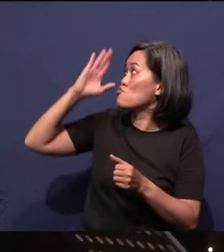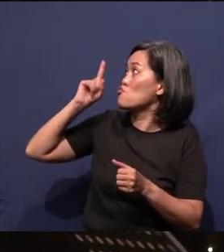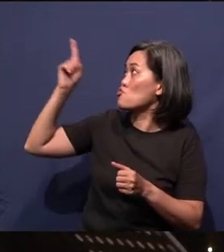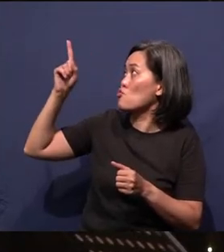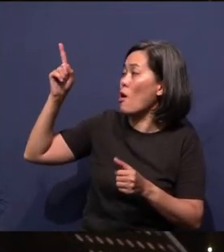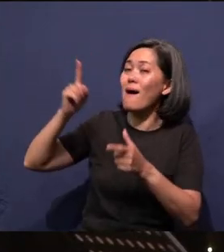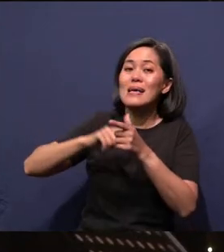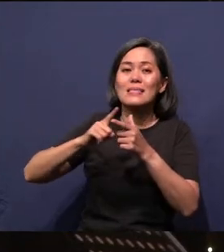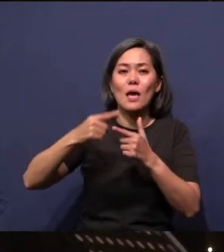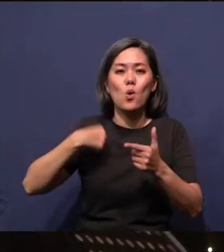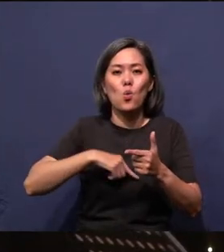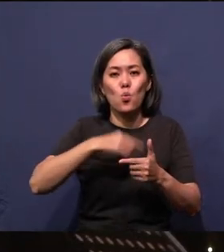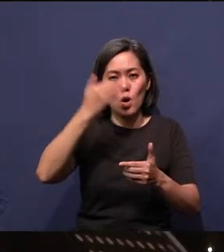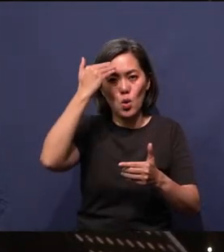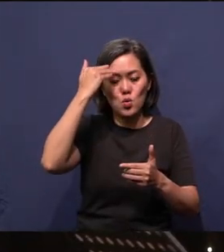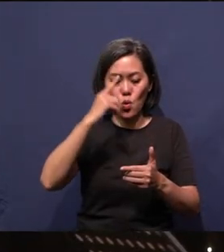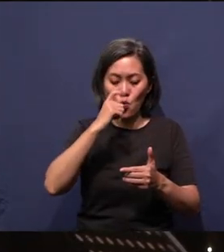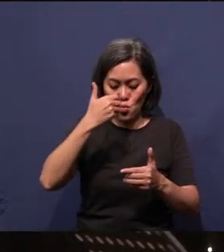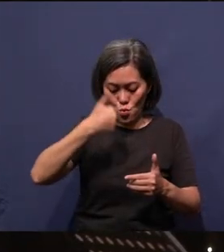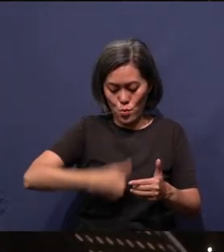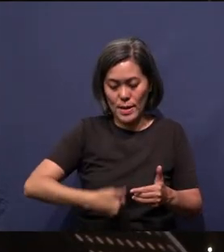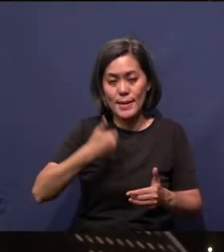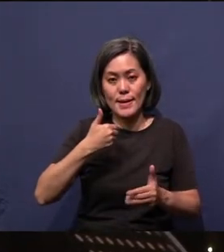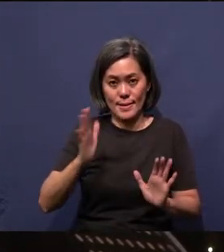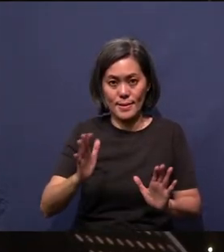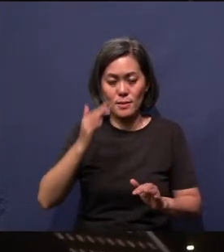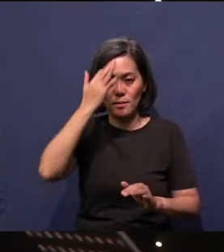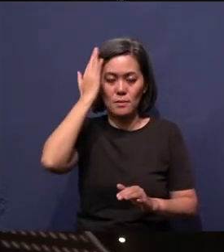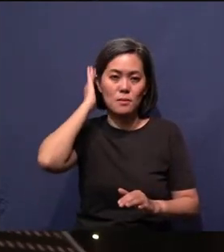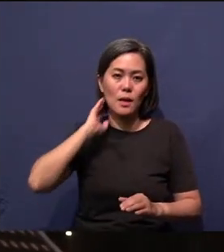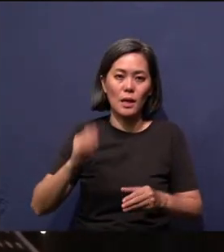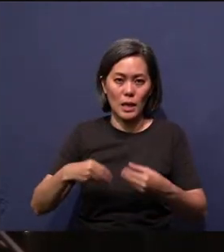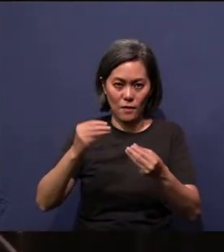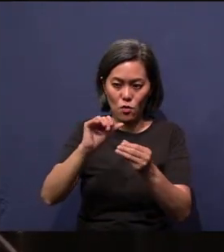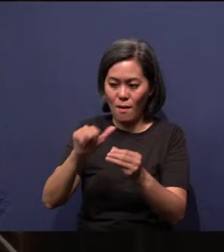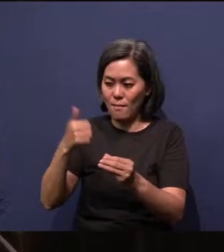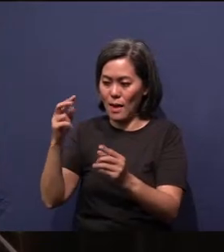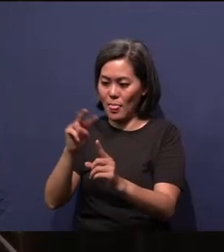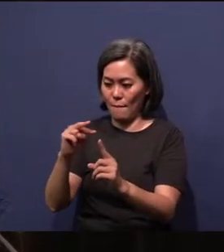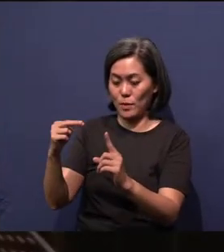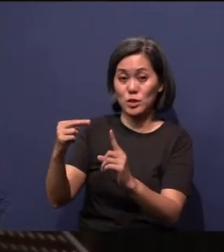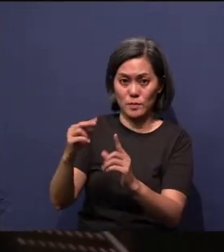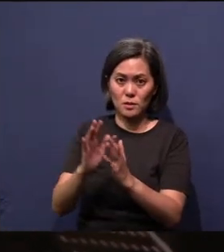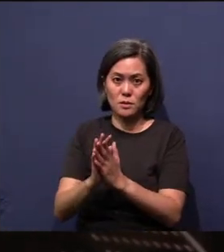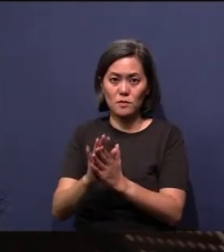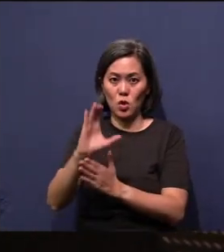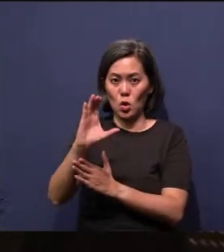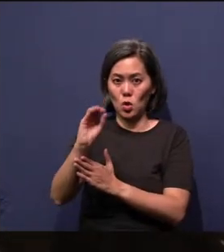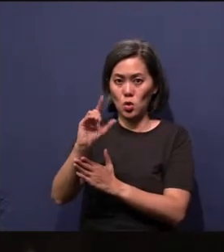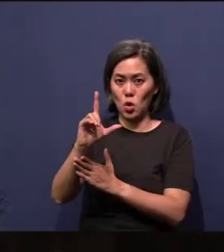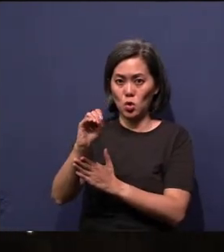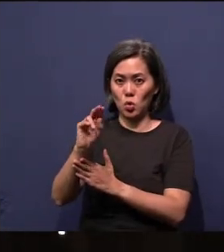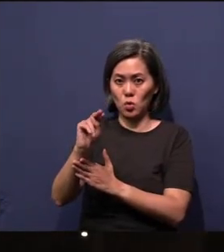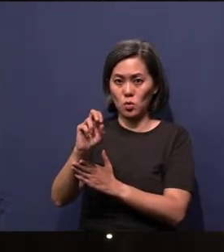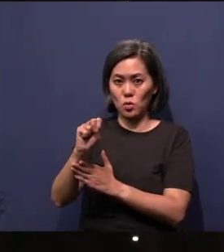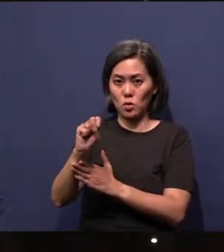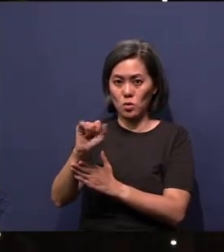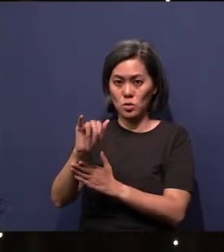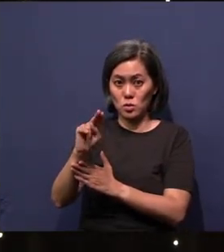Let me show you another perspective right now from Colossians, present in the creation of mankind is Christ the Son. Colossians one verse 15. Can you all read Ready, go: